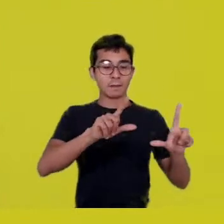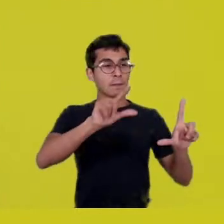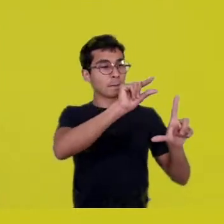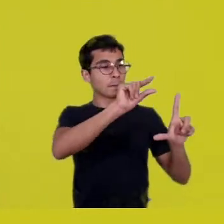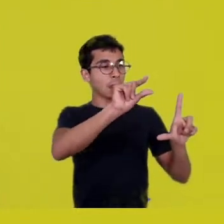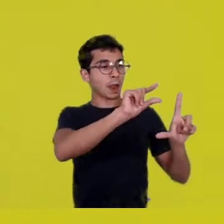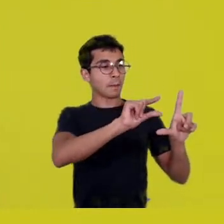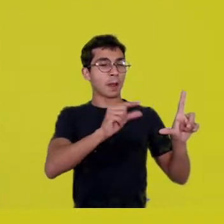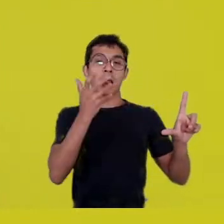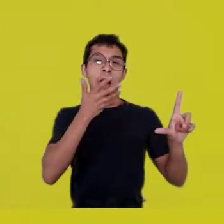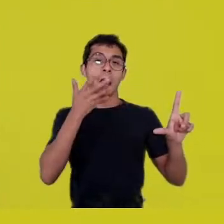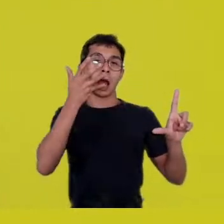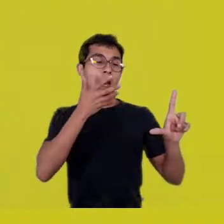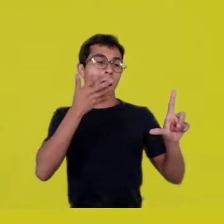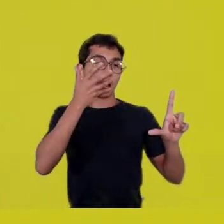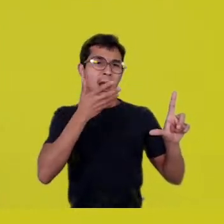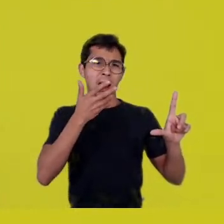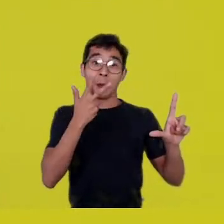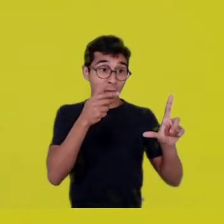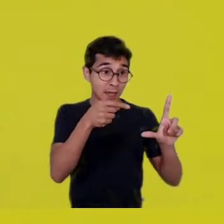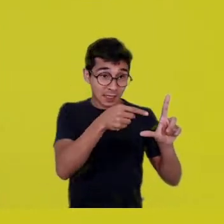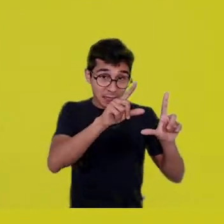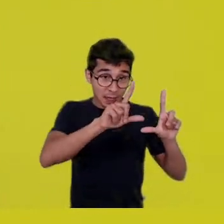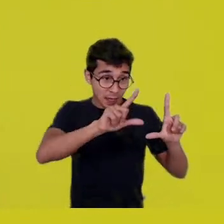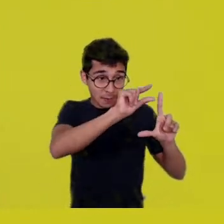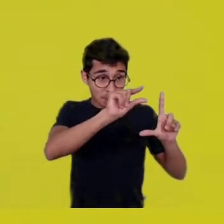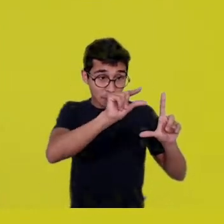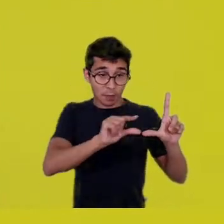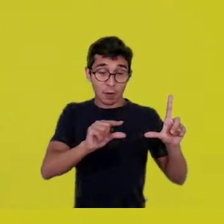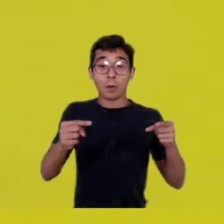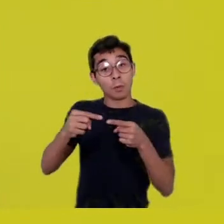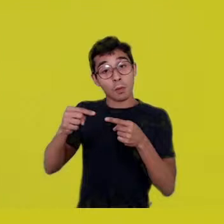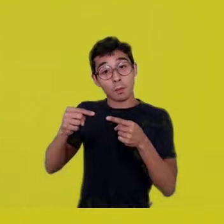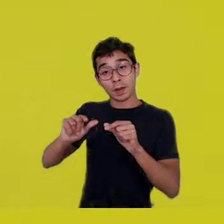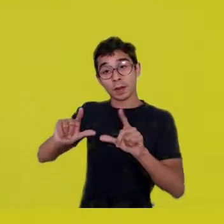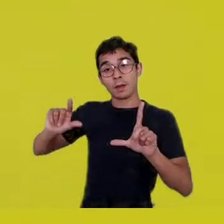or any other orchestra conductor or arranger.